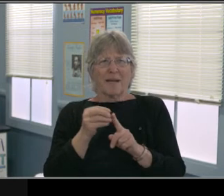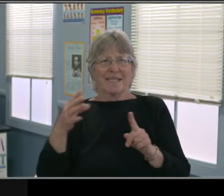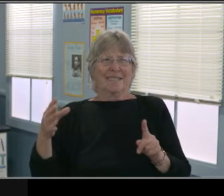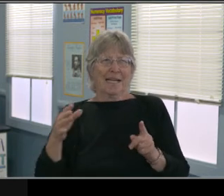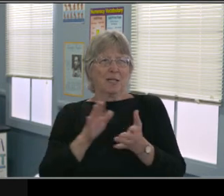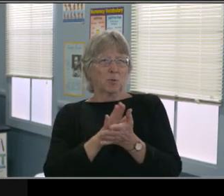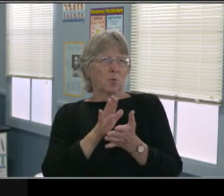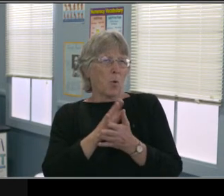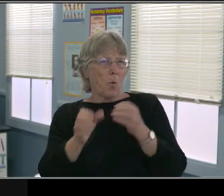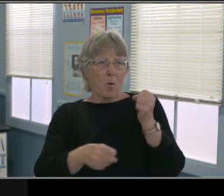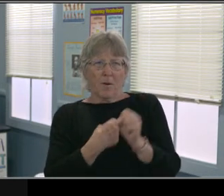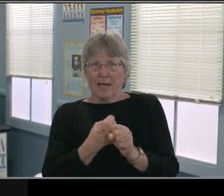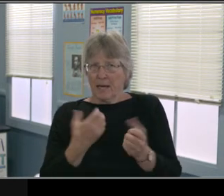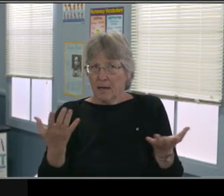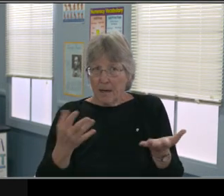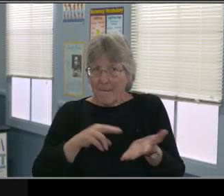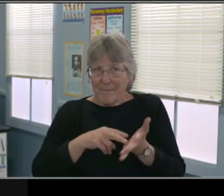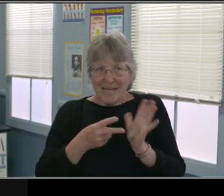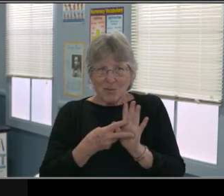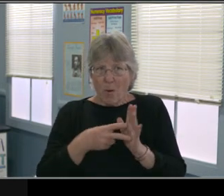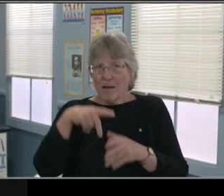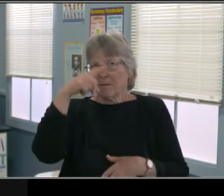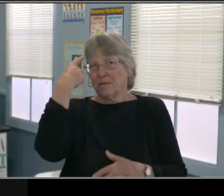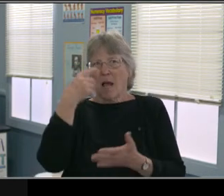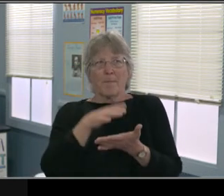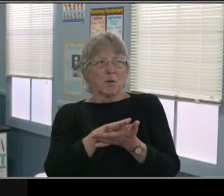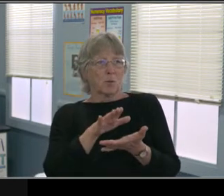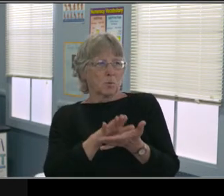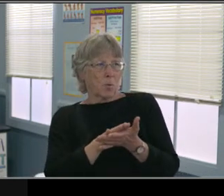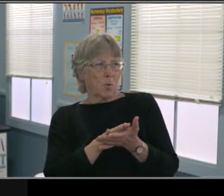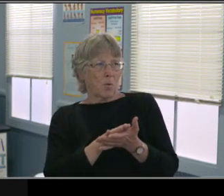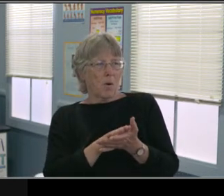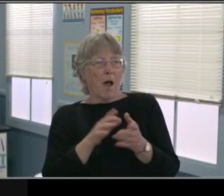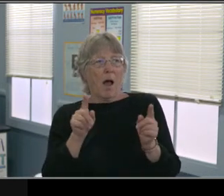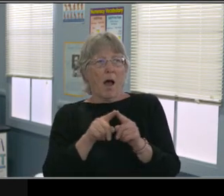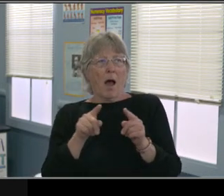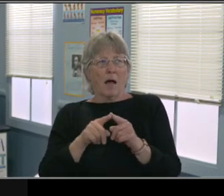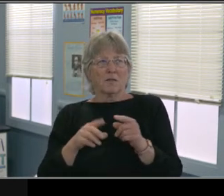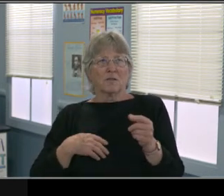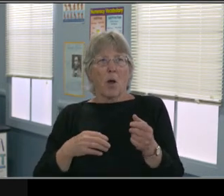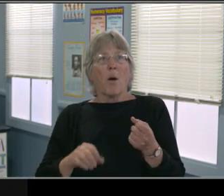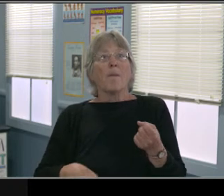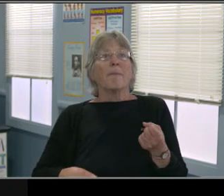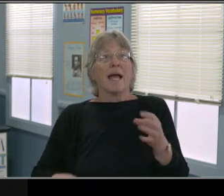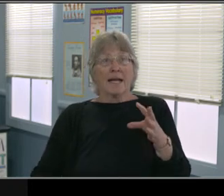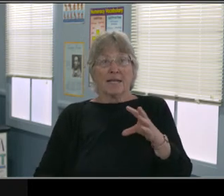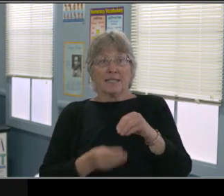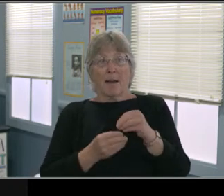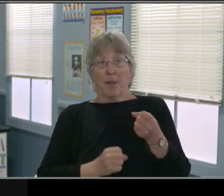to answer them effectively. And we'll go into them a little bit more later but I wanna give you the topics right now.